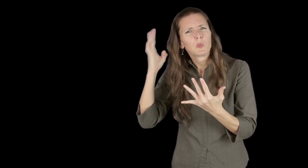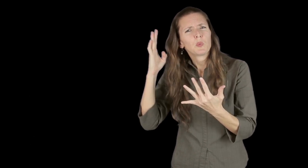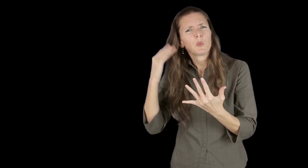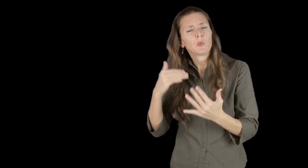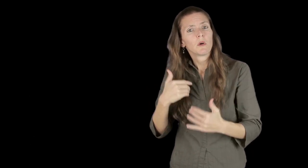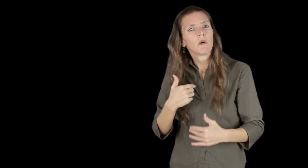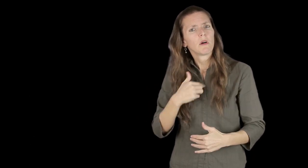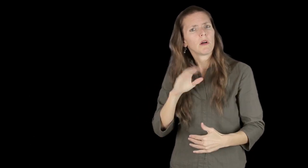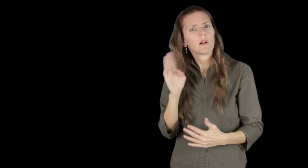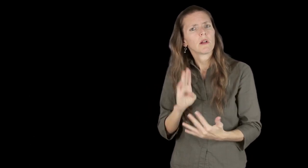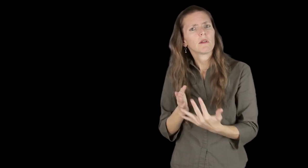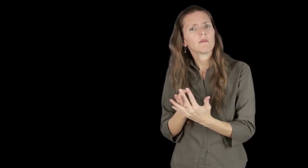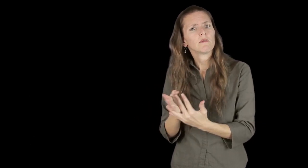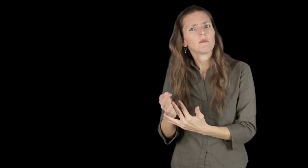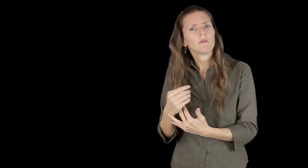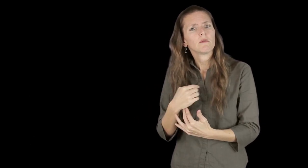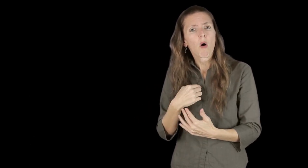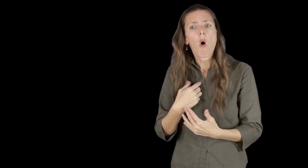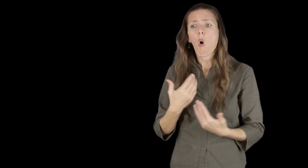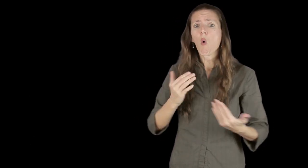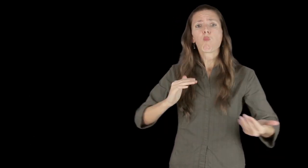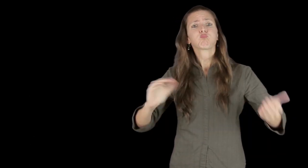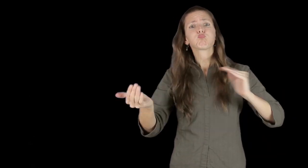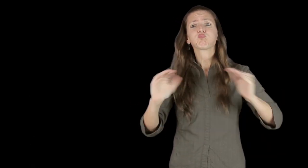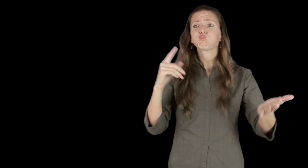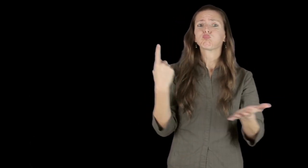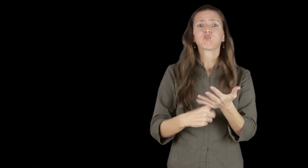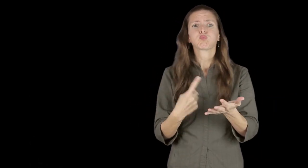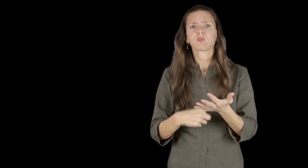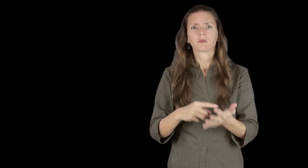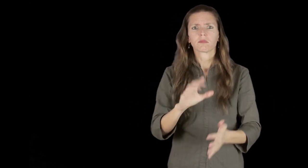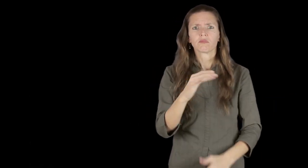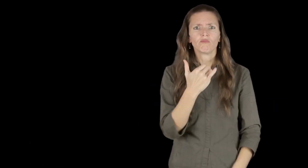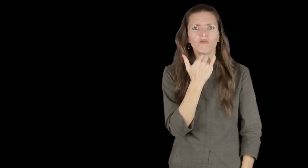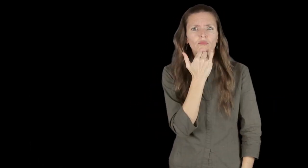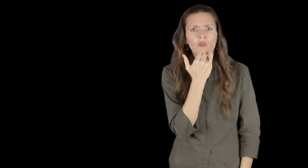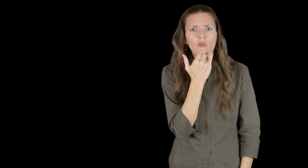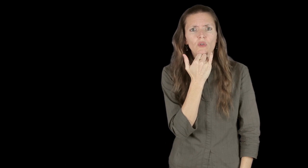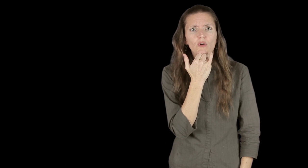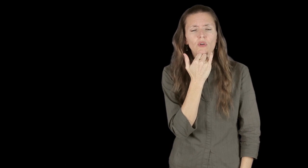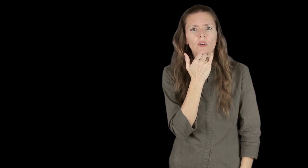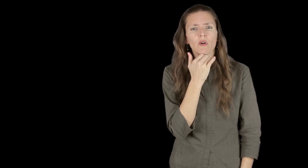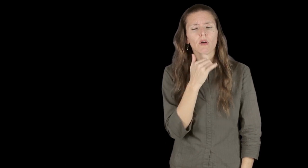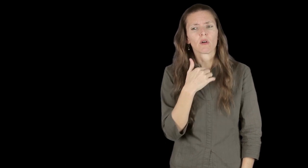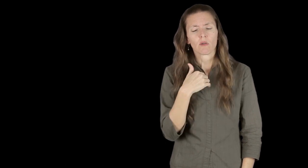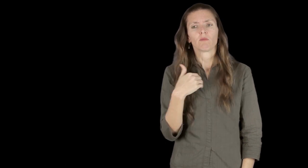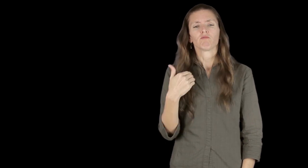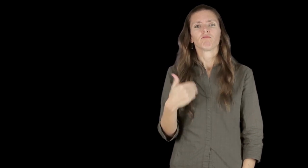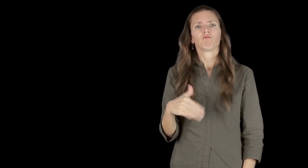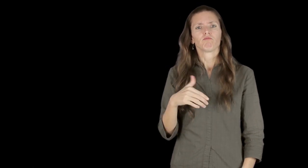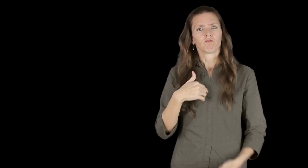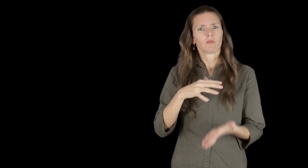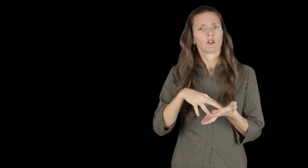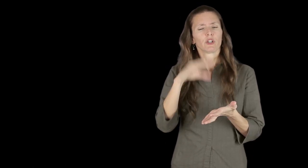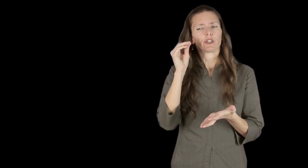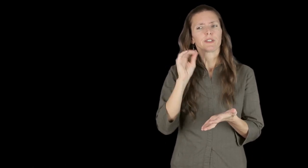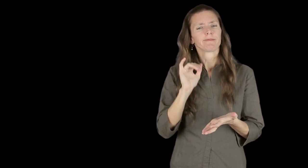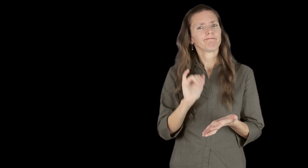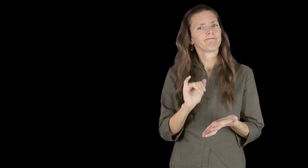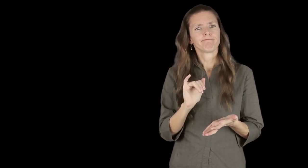and many more horrible incidents. I have never experienced those, and I never will: and for me to go ahead and discuss those experiences, to make analogies with those experiences was wrong.